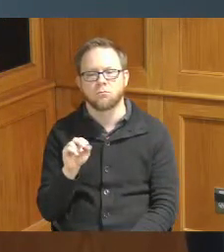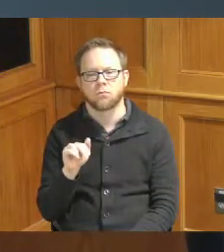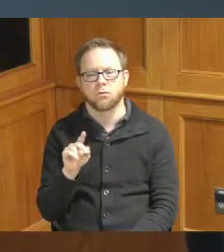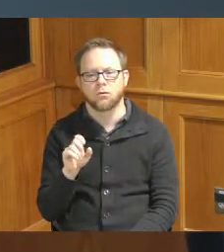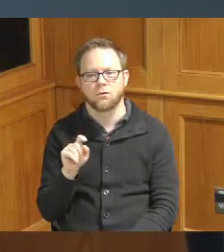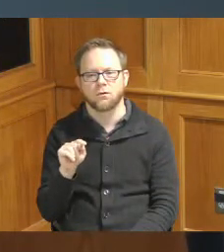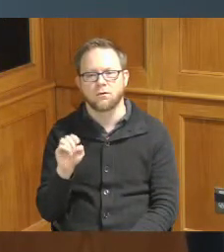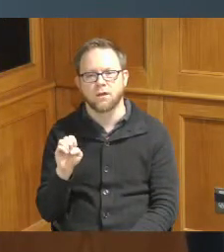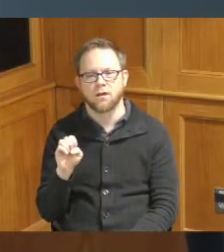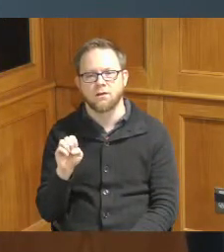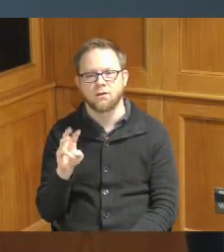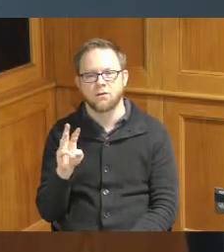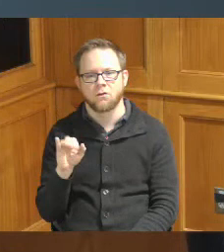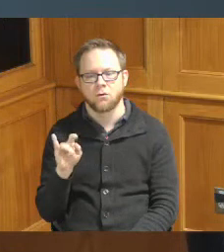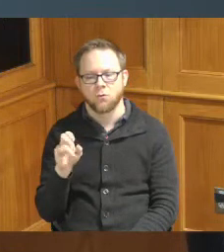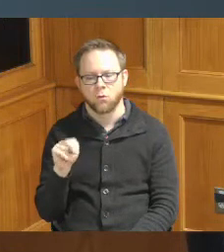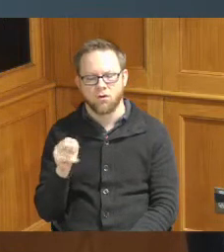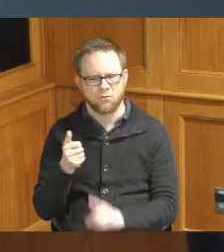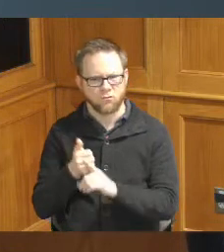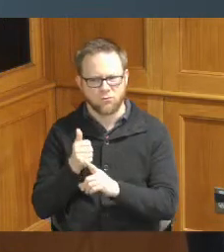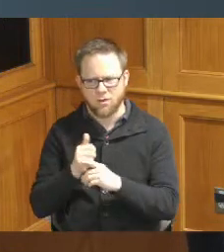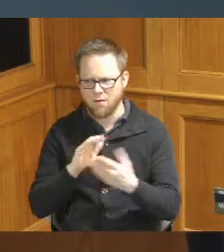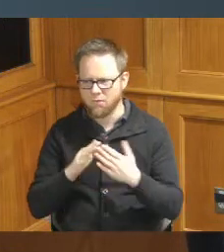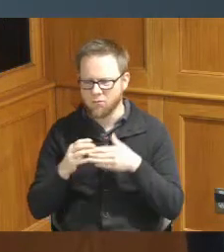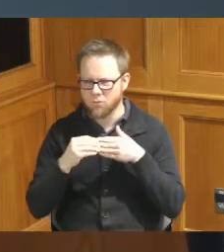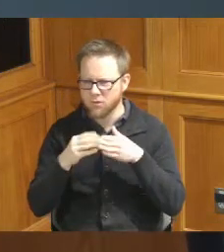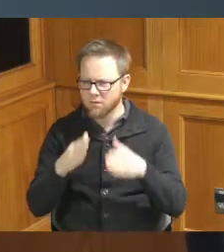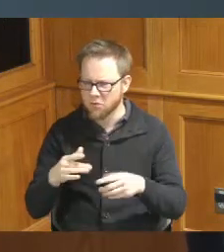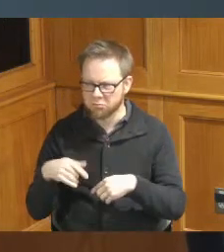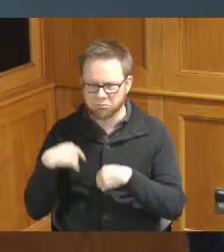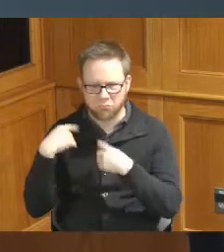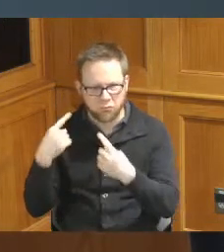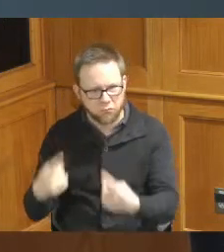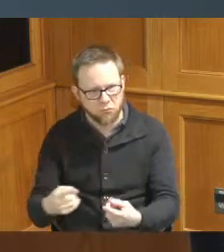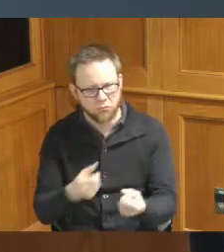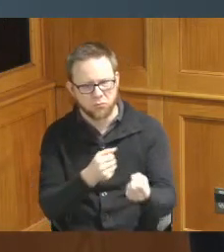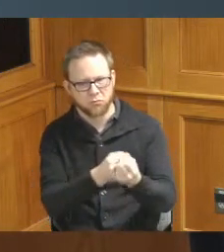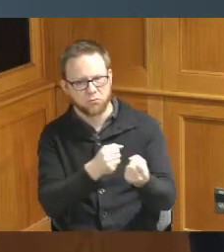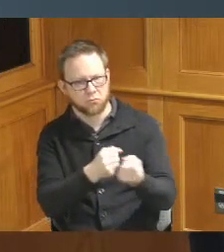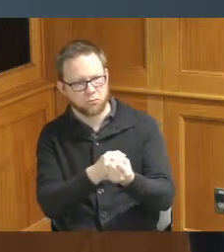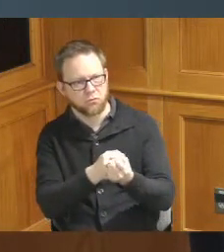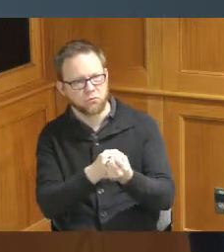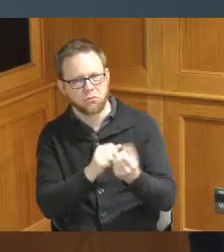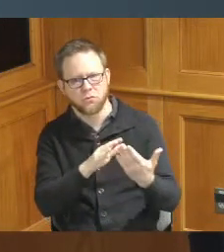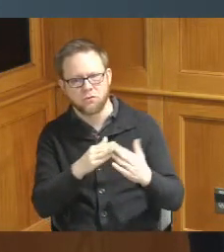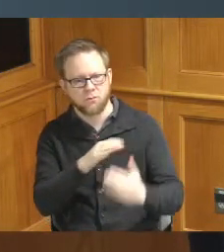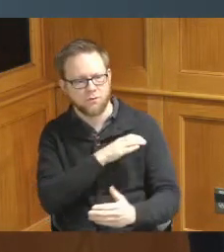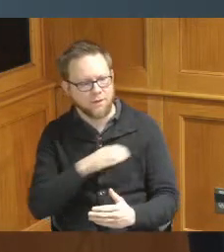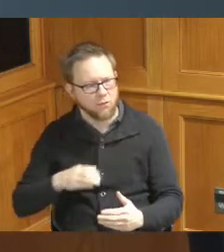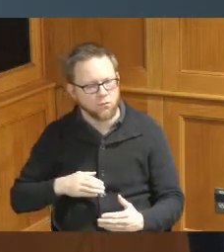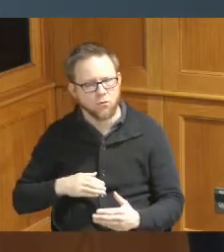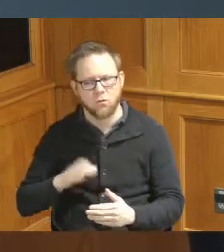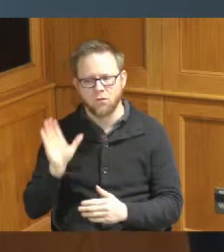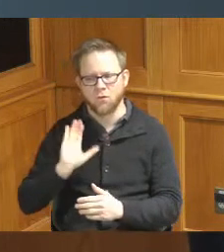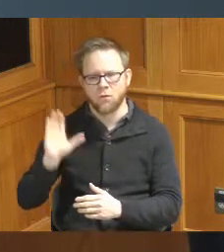Community leader former Avondale Community Council President former Chief of Staff for former Mayor